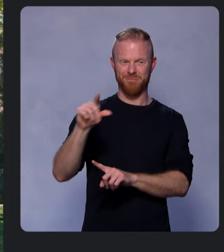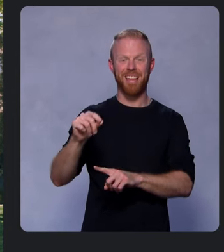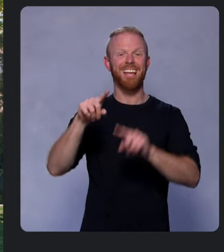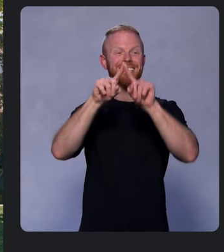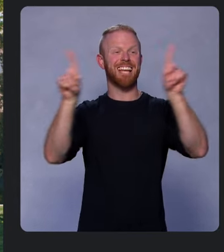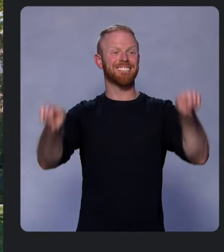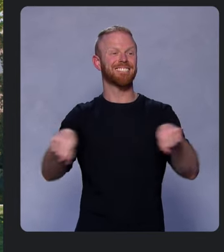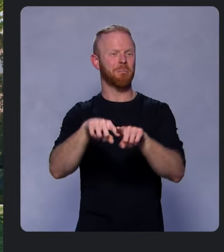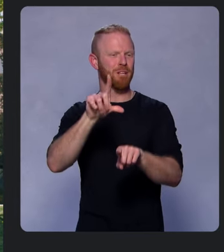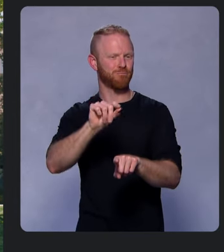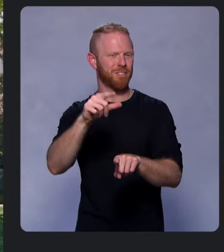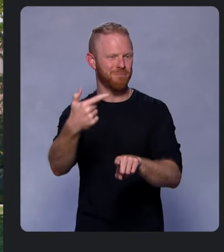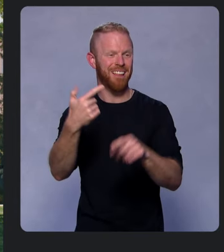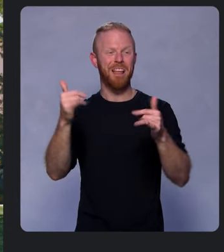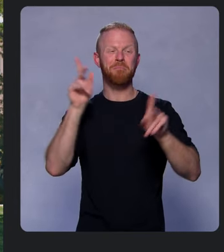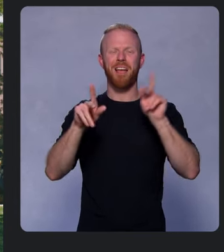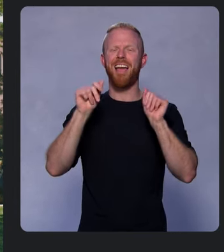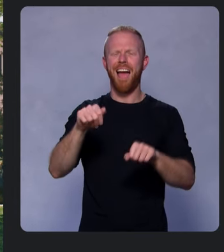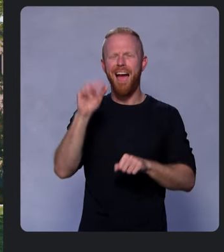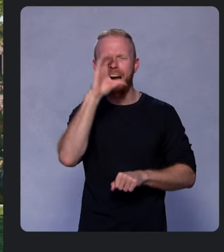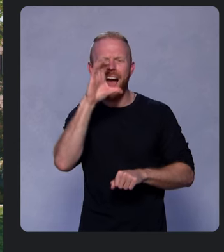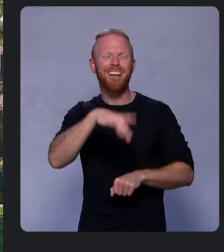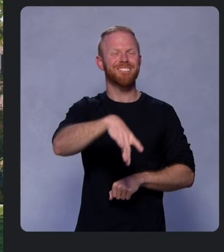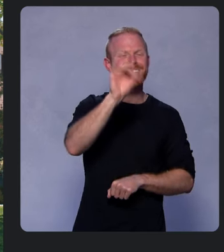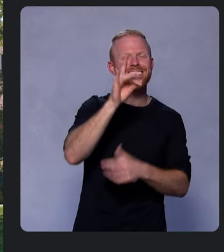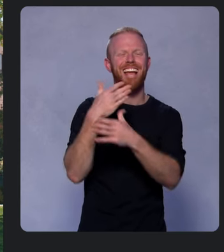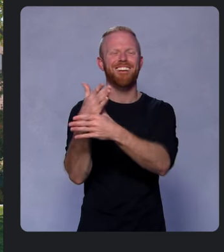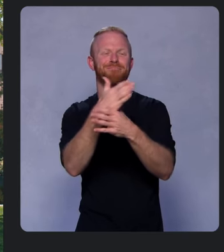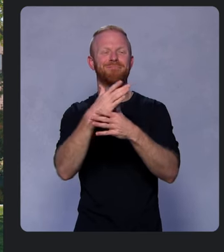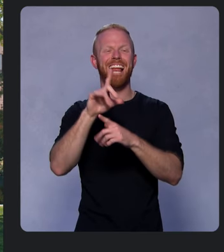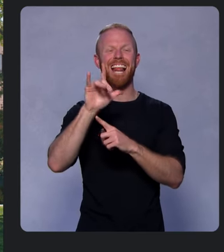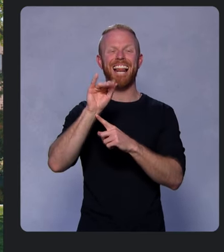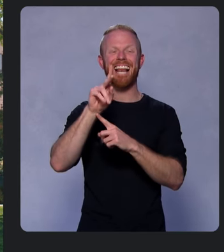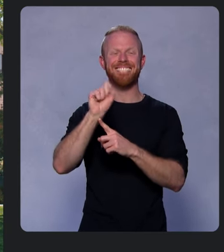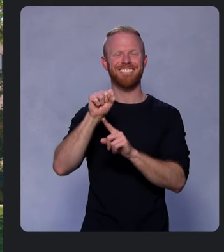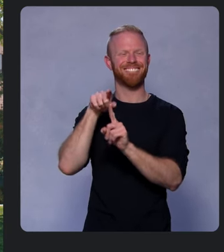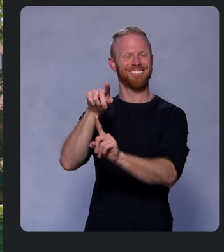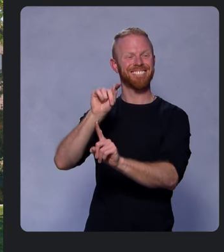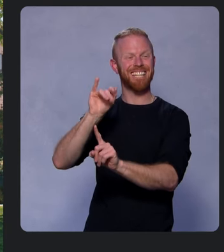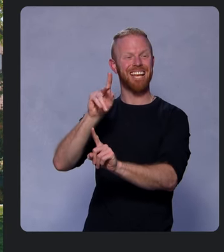So now people can find and share links to TikTok content across the open web.